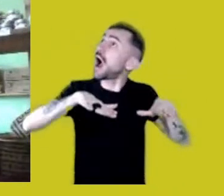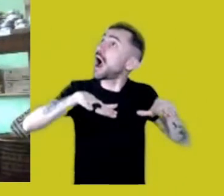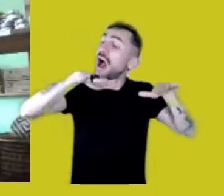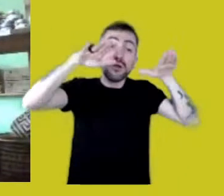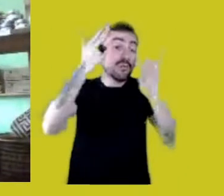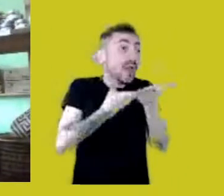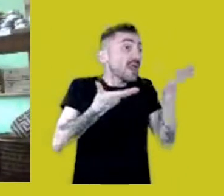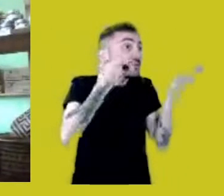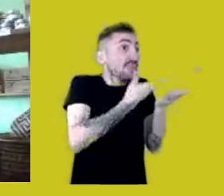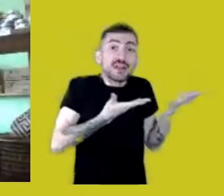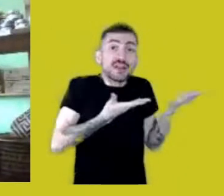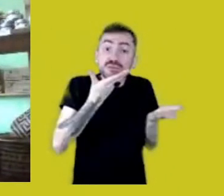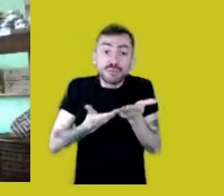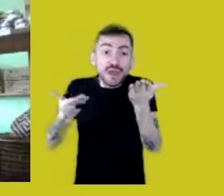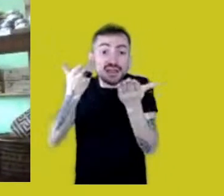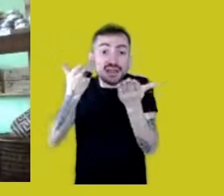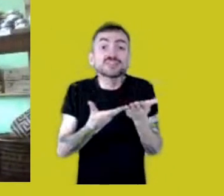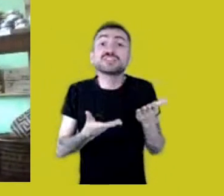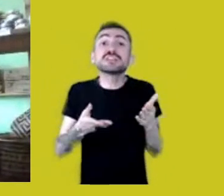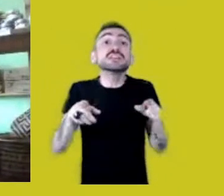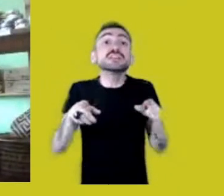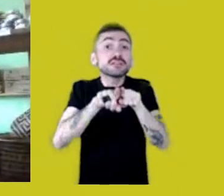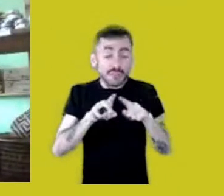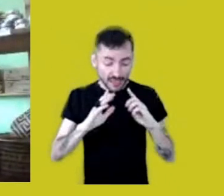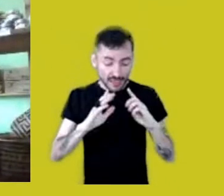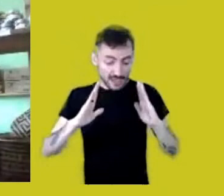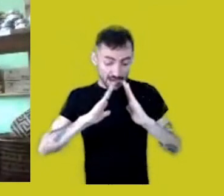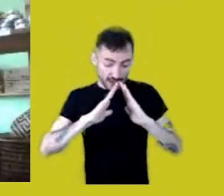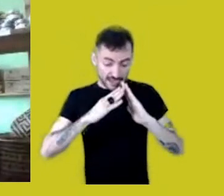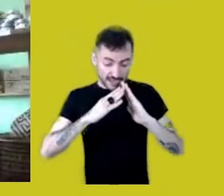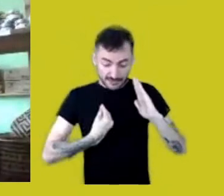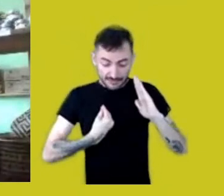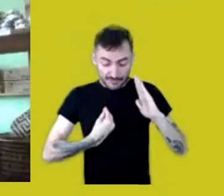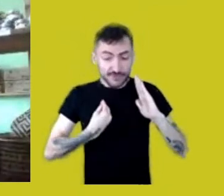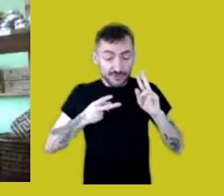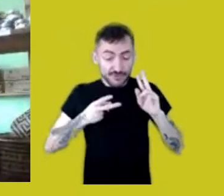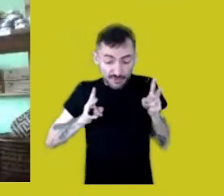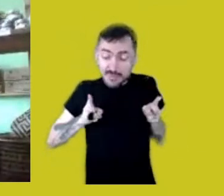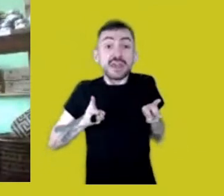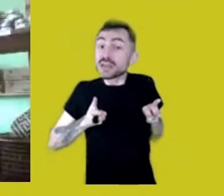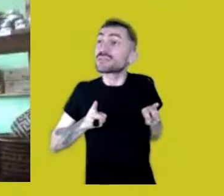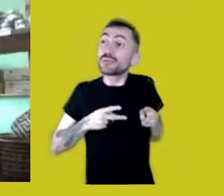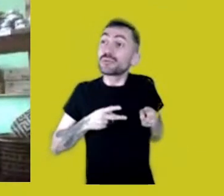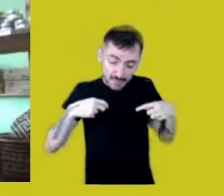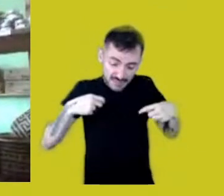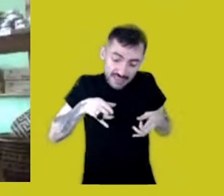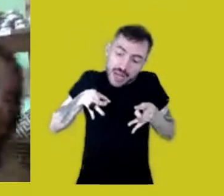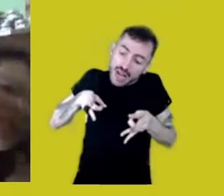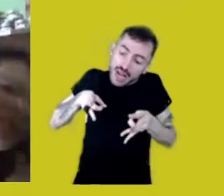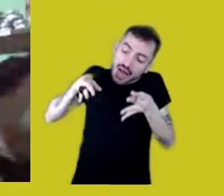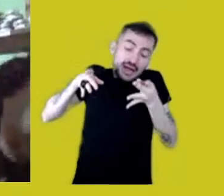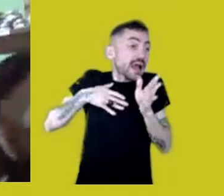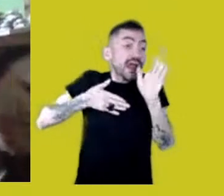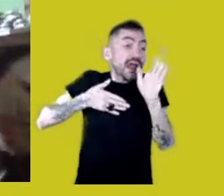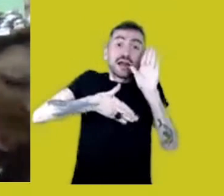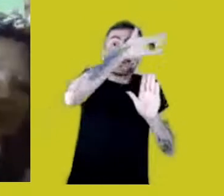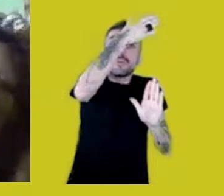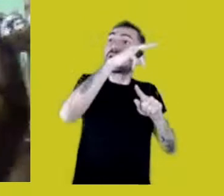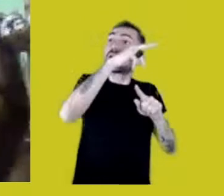throwing us out of our homes, making us sick with diseases